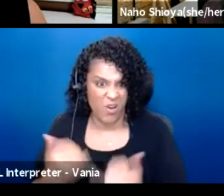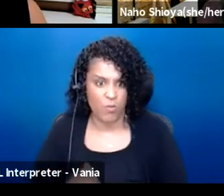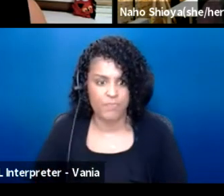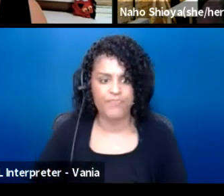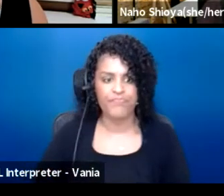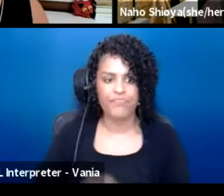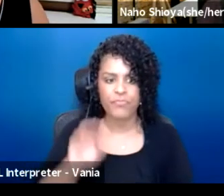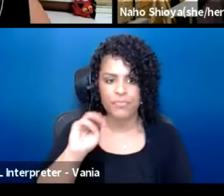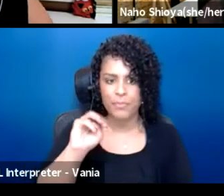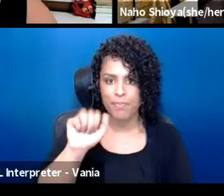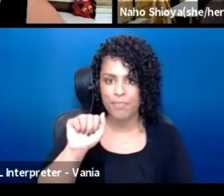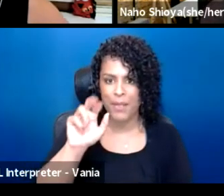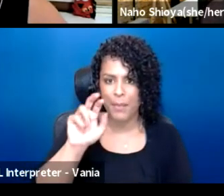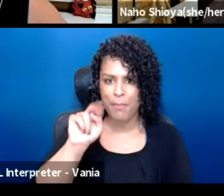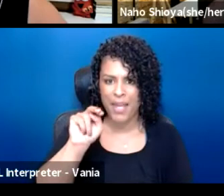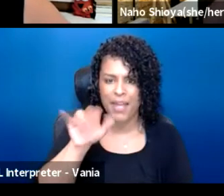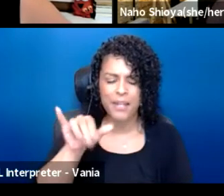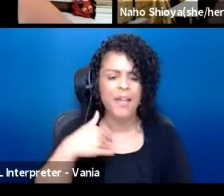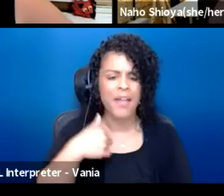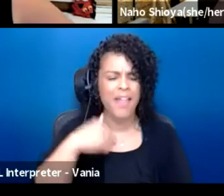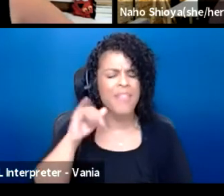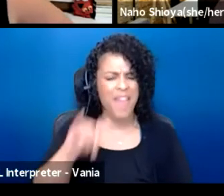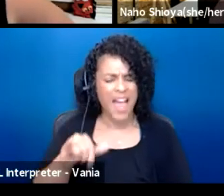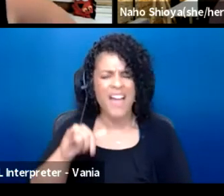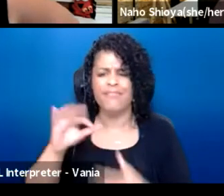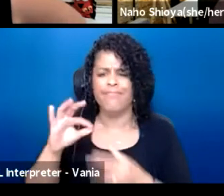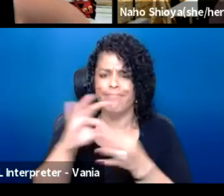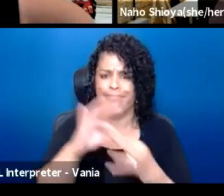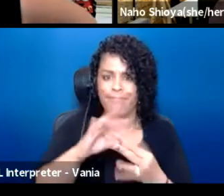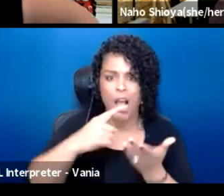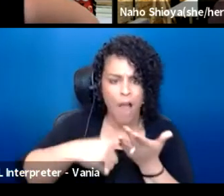This connects to a conversation I had today about what artists can be doing right now.